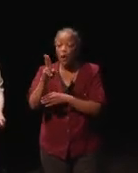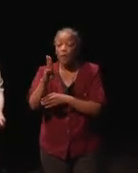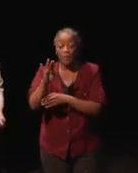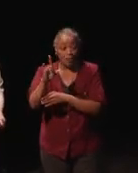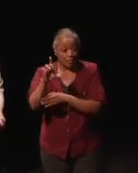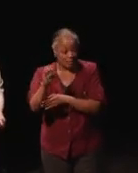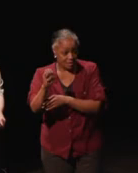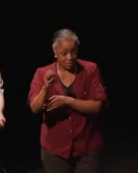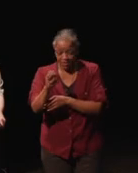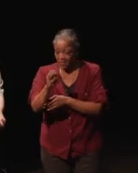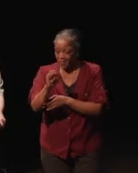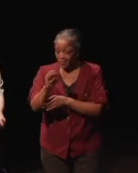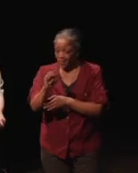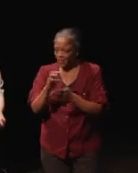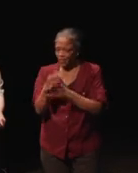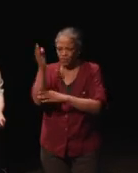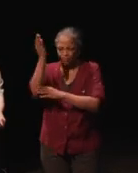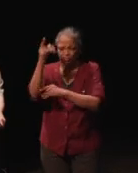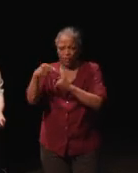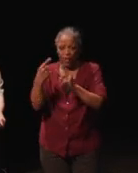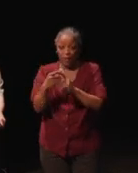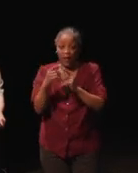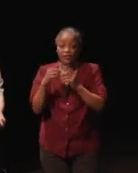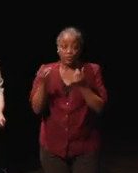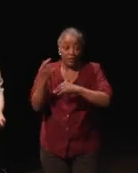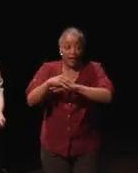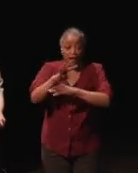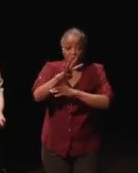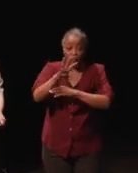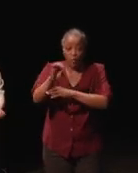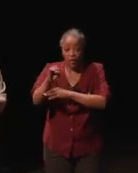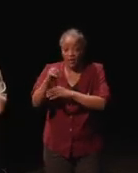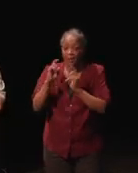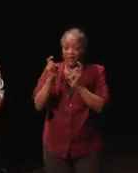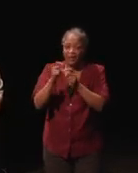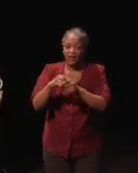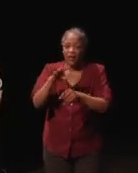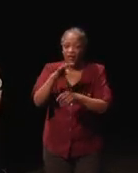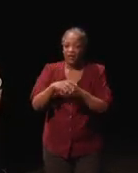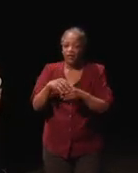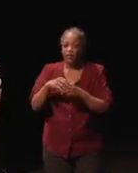There's a talk I'm giving at 4:40 PM today called Triple a Gaming While Blind.